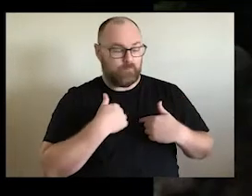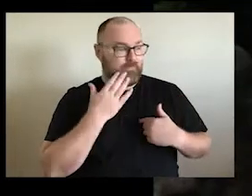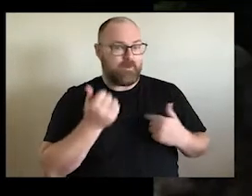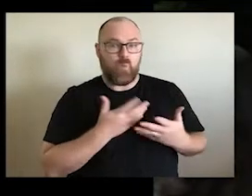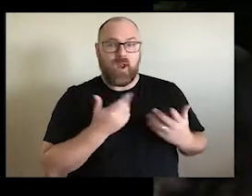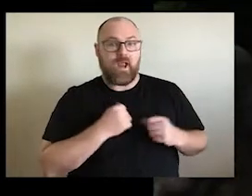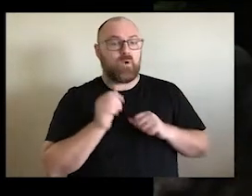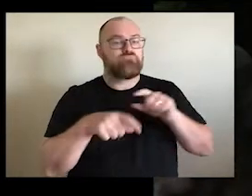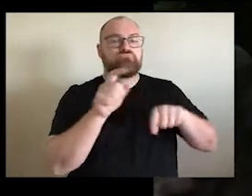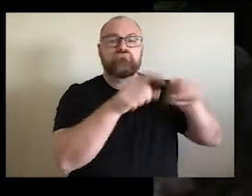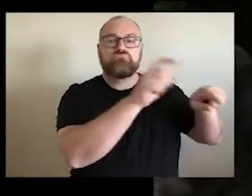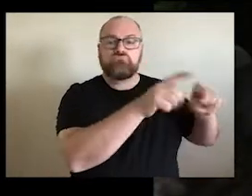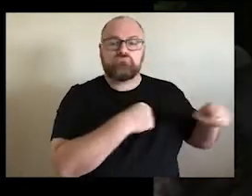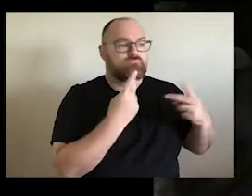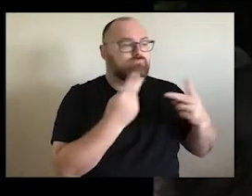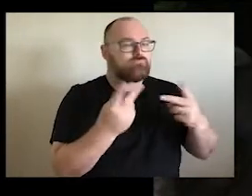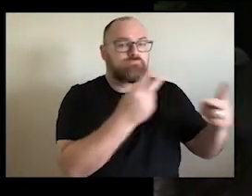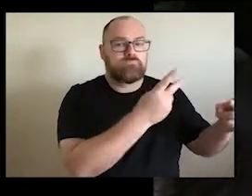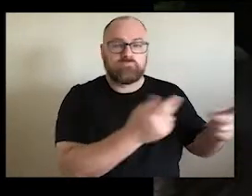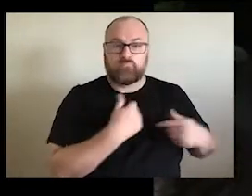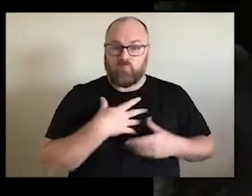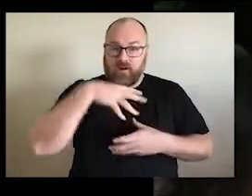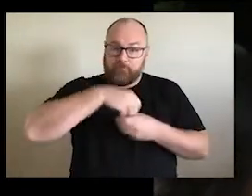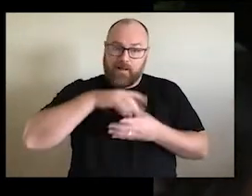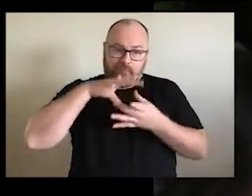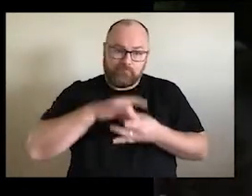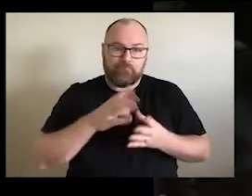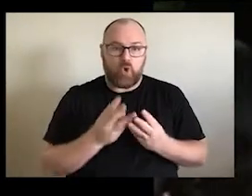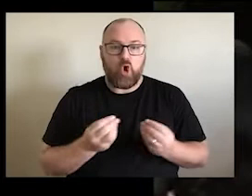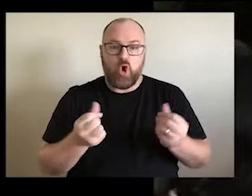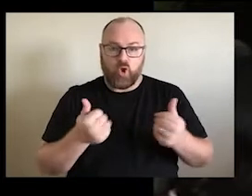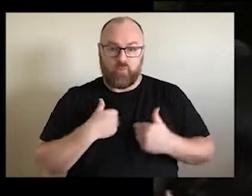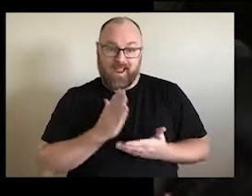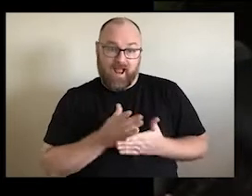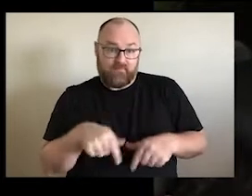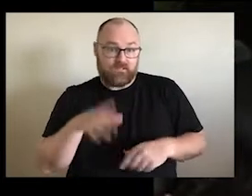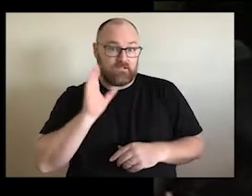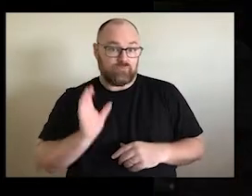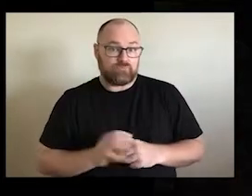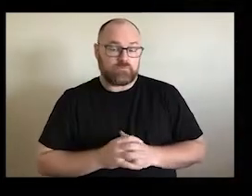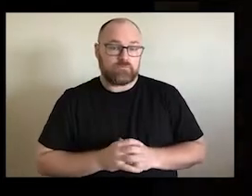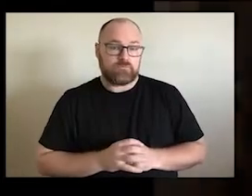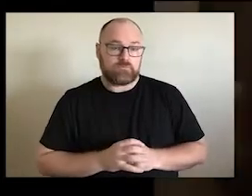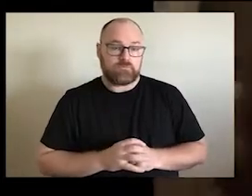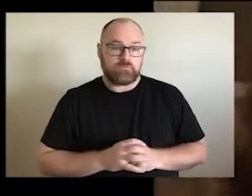places all over this country because we are part of this earth and we are this country. Reconciliation